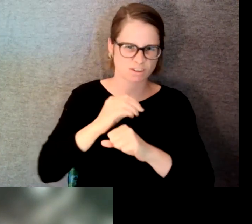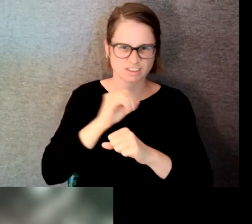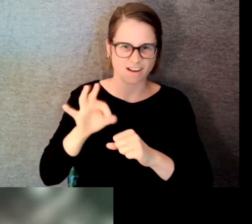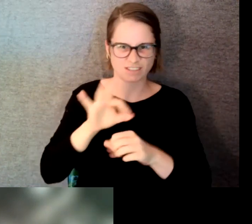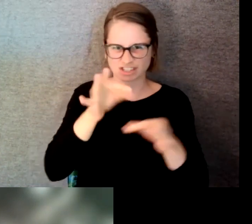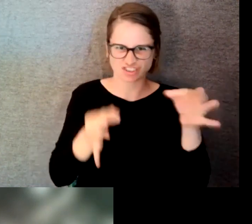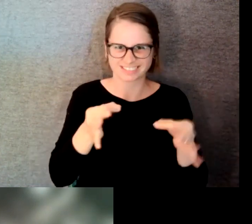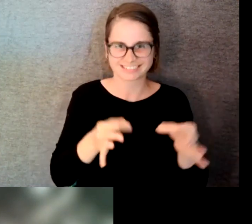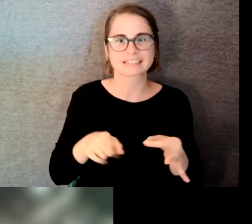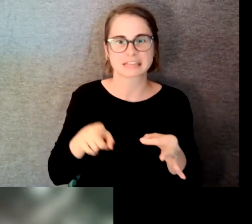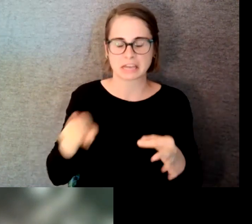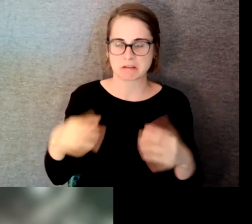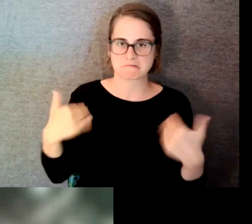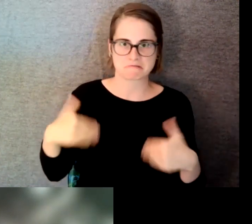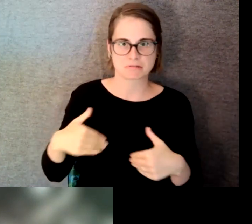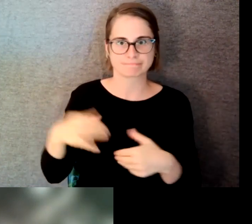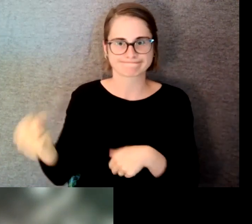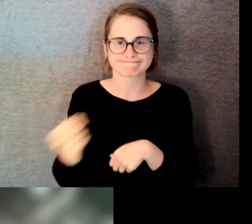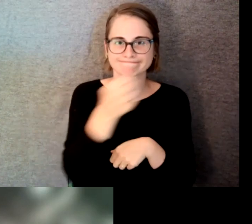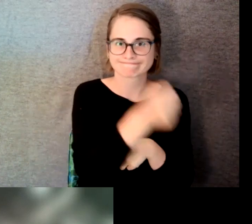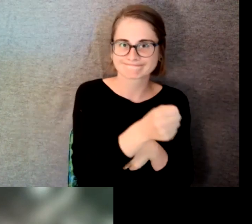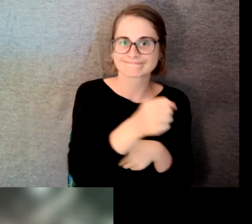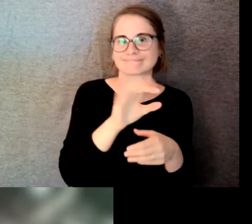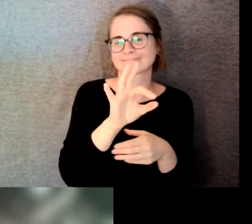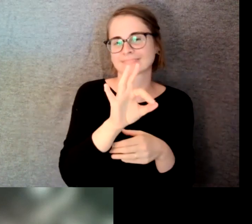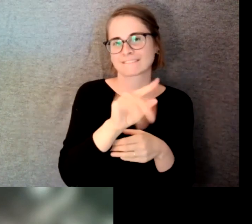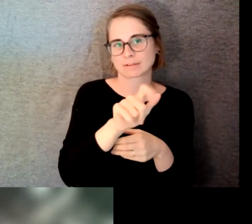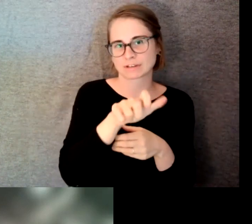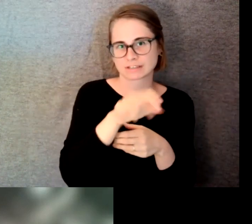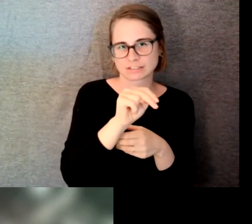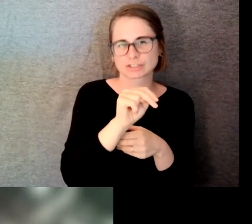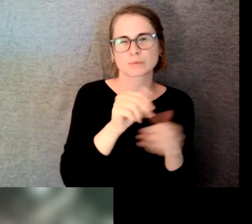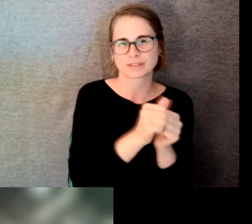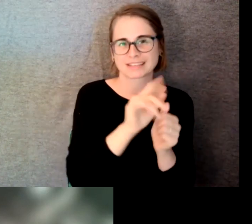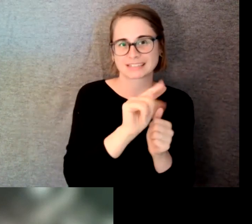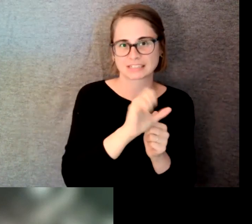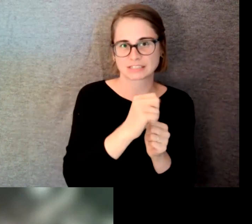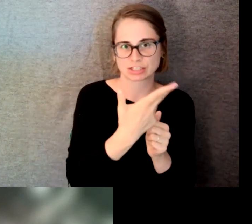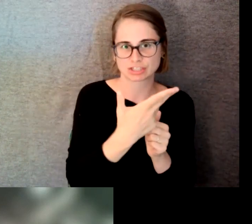NYU/Tisch and in 2016 and 2017 was recognized by Barrington Stages as one of the ridiculously